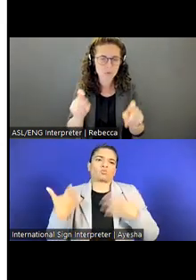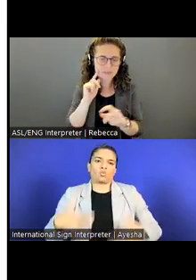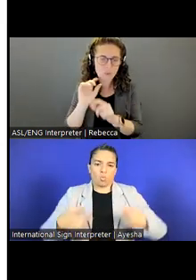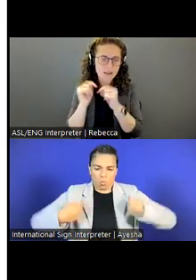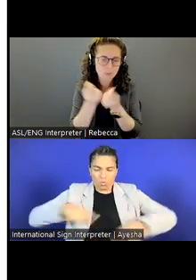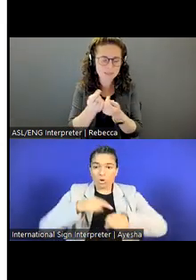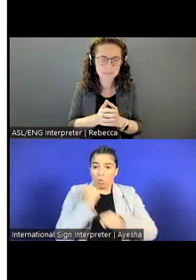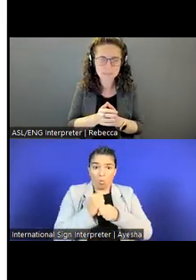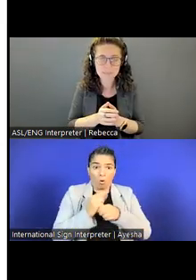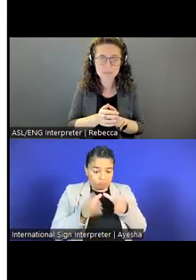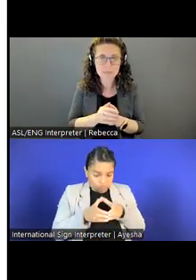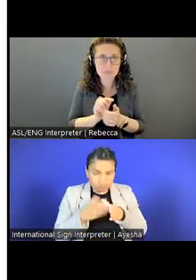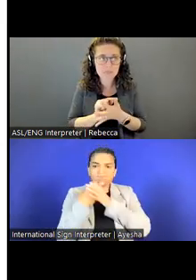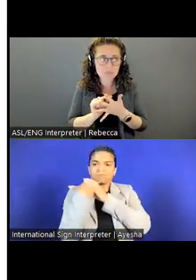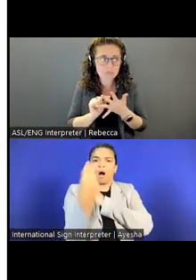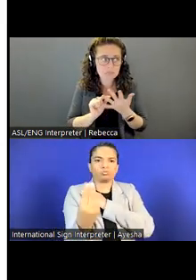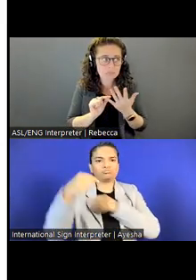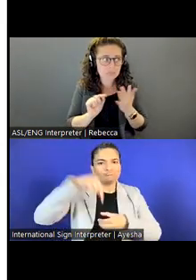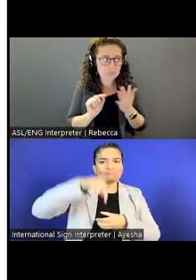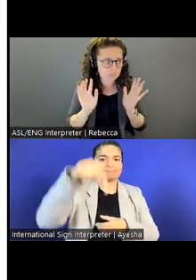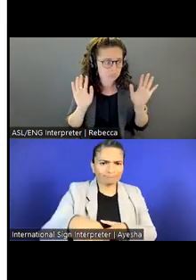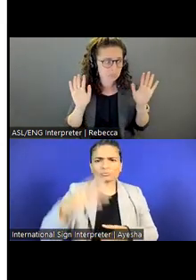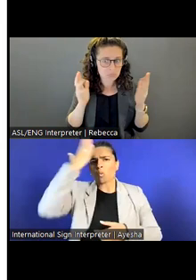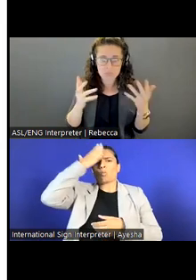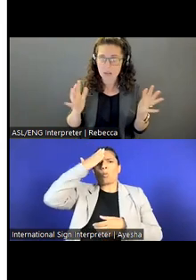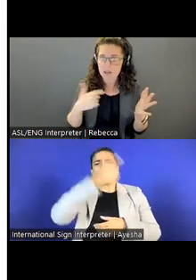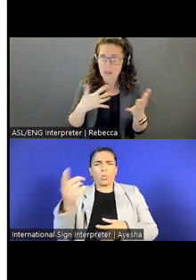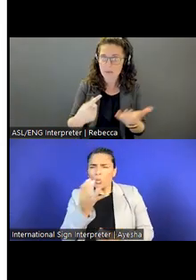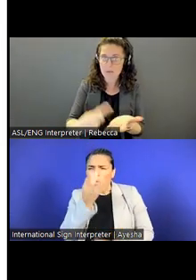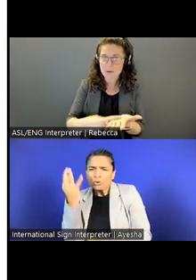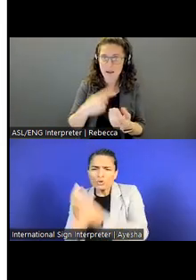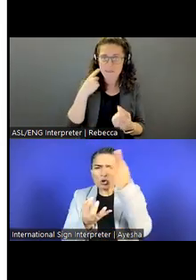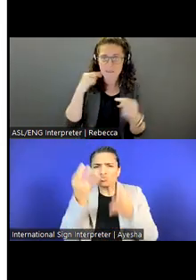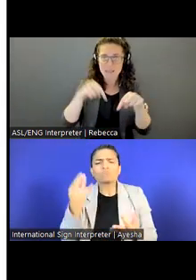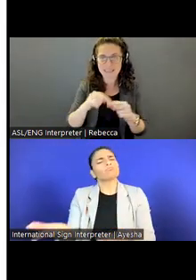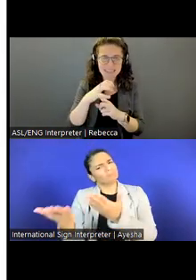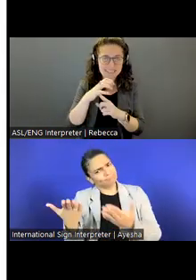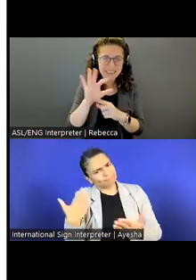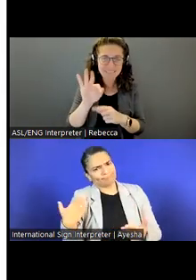I think with that, that's everything that I have to contribute to this wonderful fair! Thank you so much for your time.